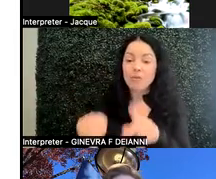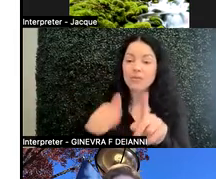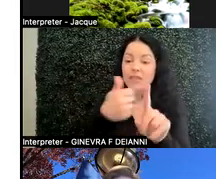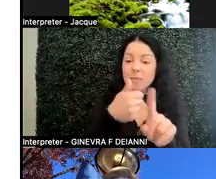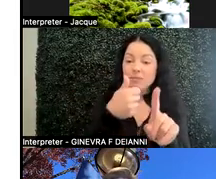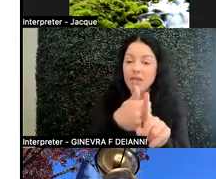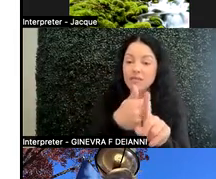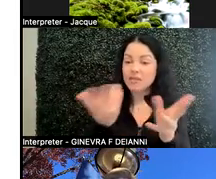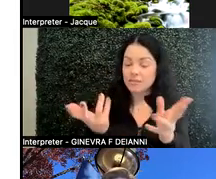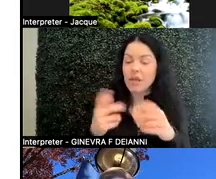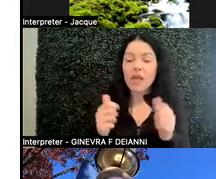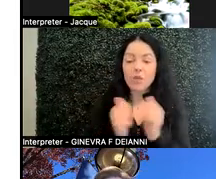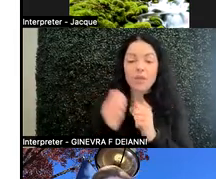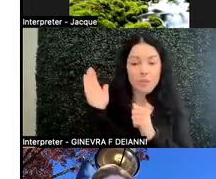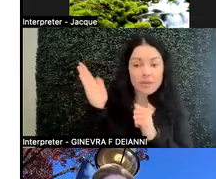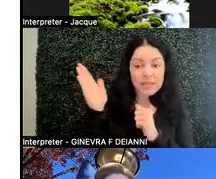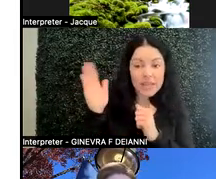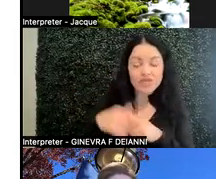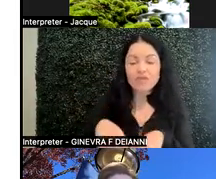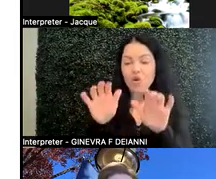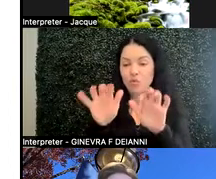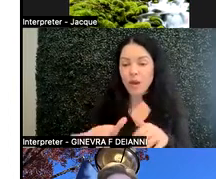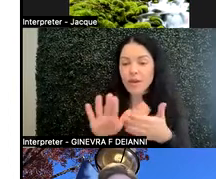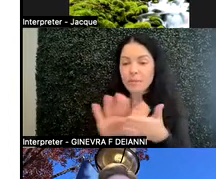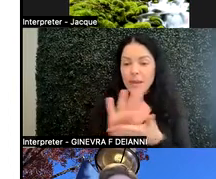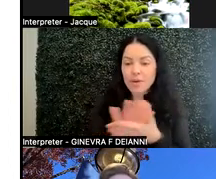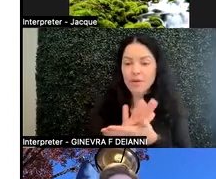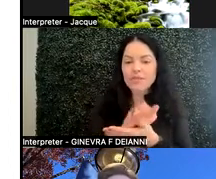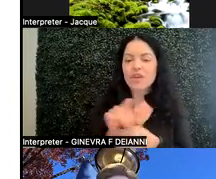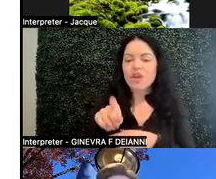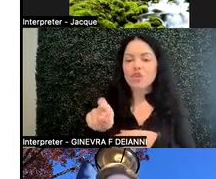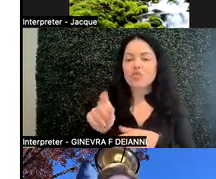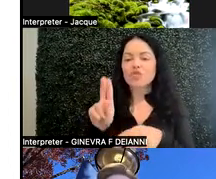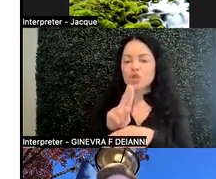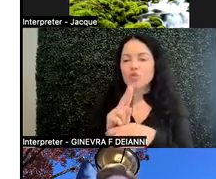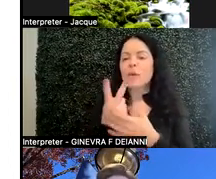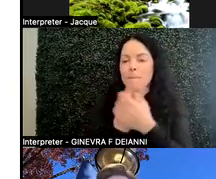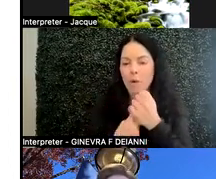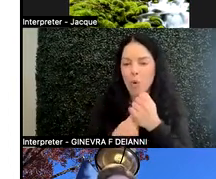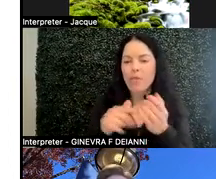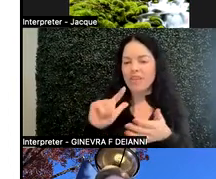And when you're doing presentations, writing papers, et cetera, you should use both interchangeably.